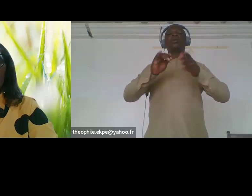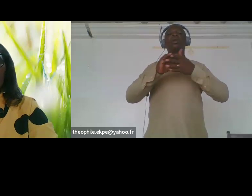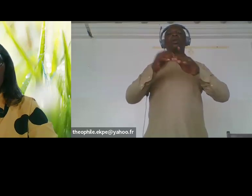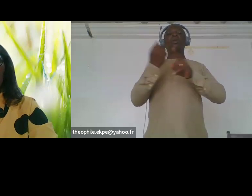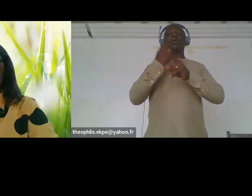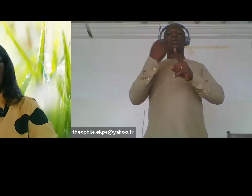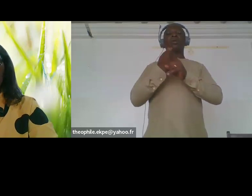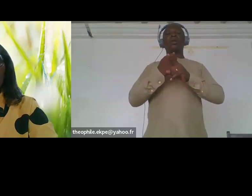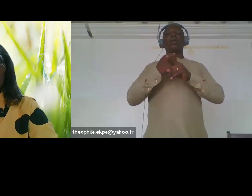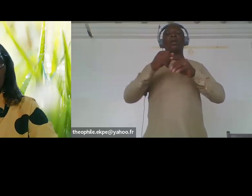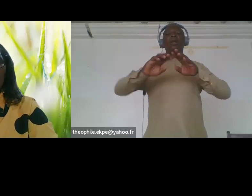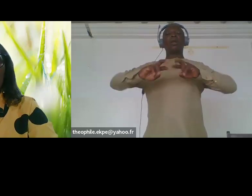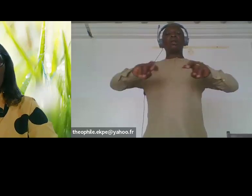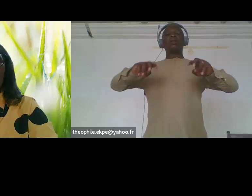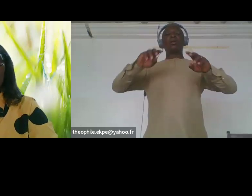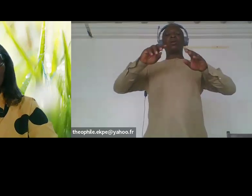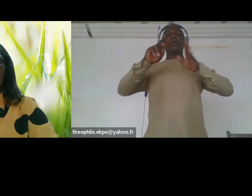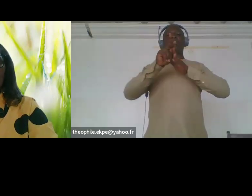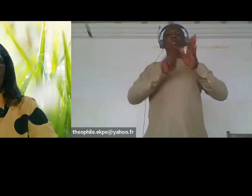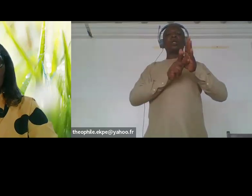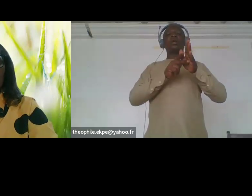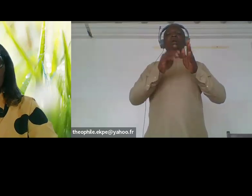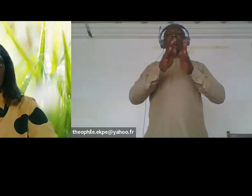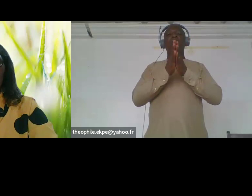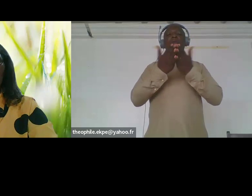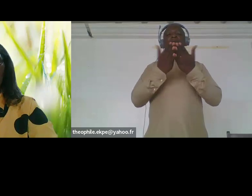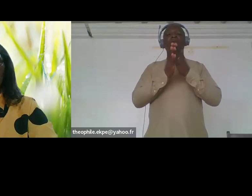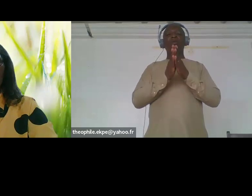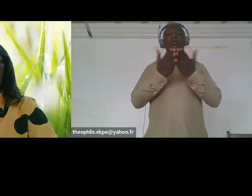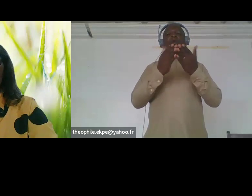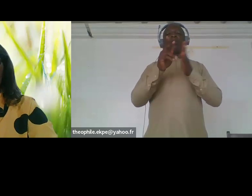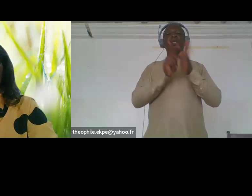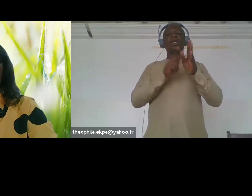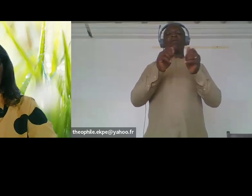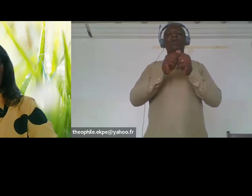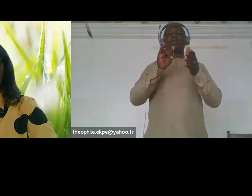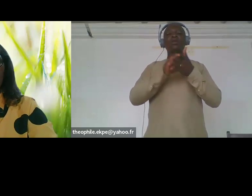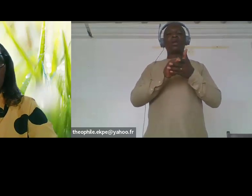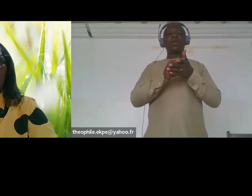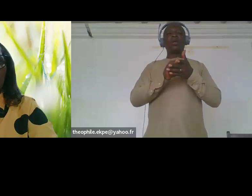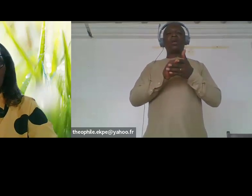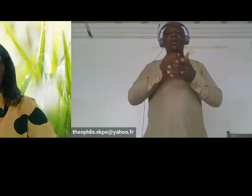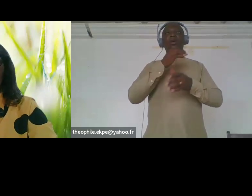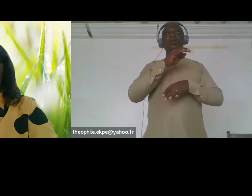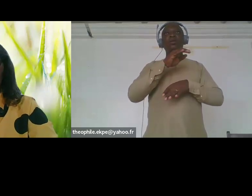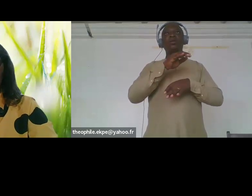video that we called and told stories of women with disabilities in Climate